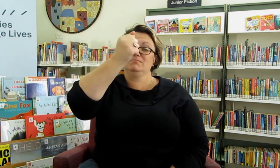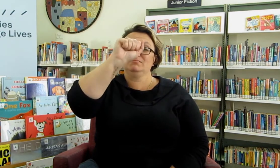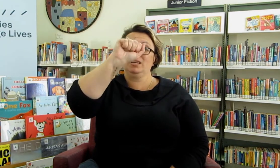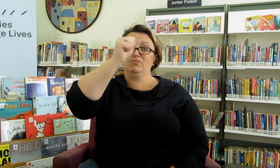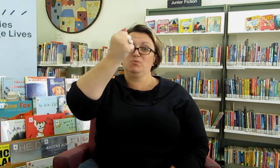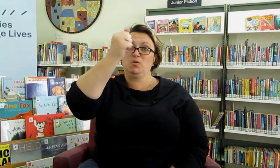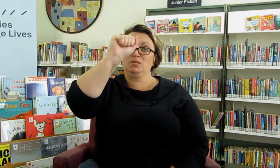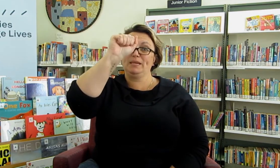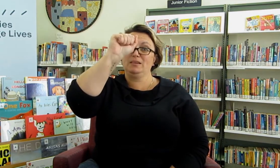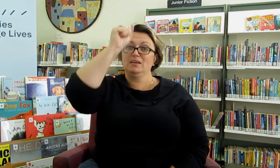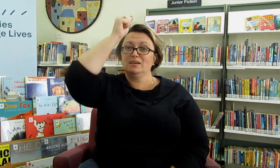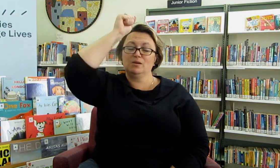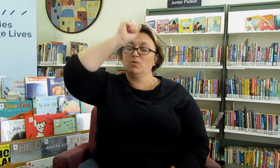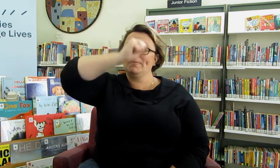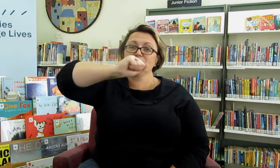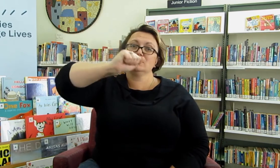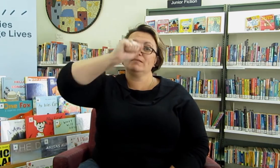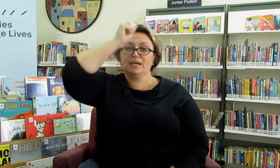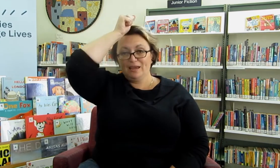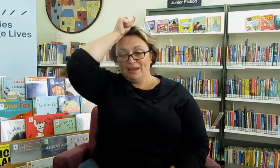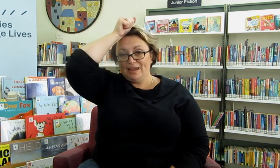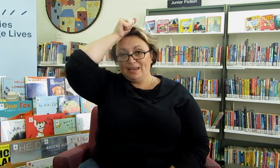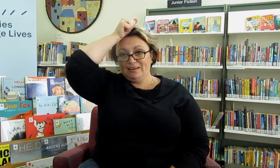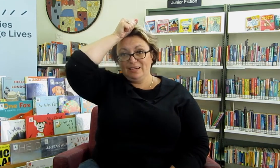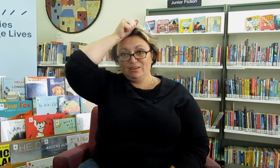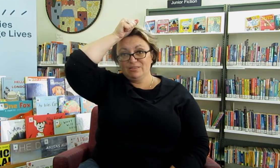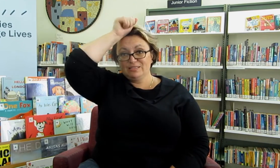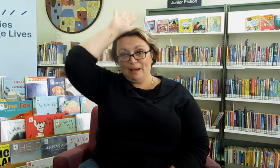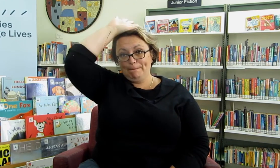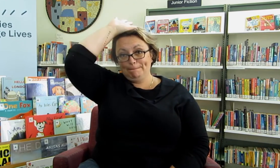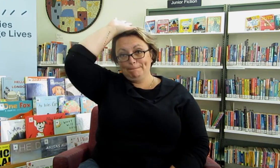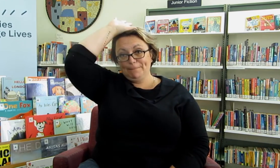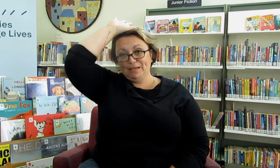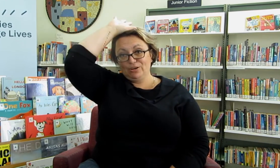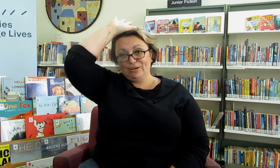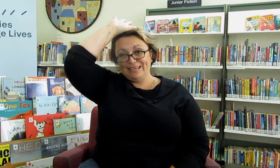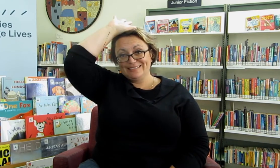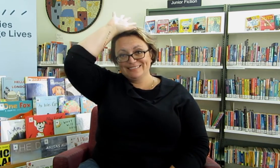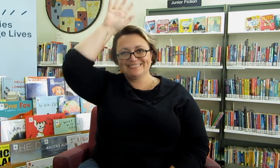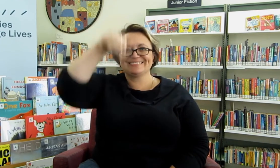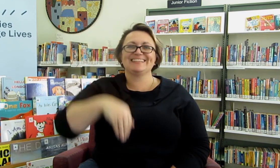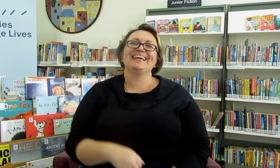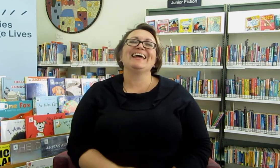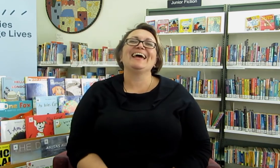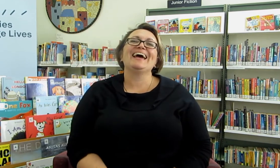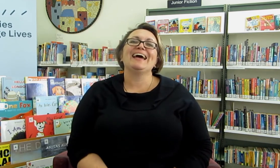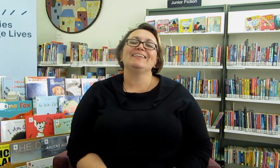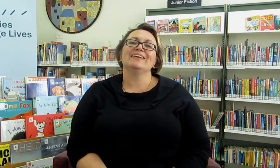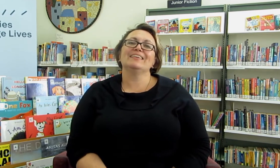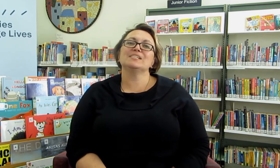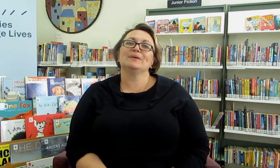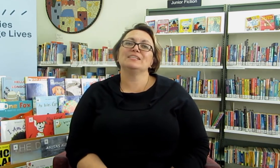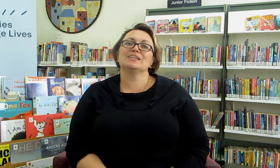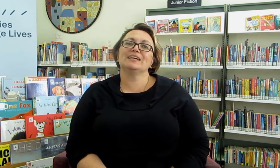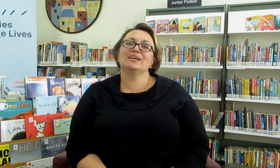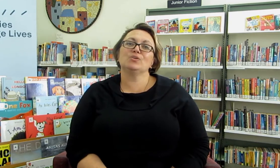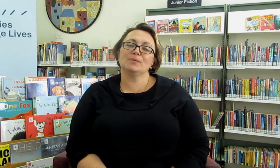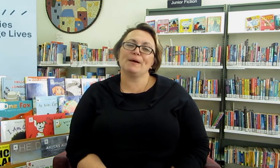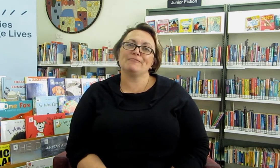like for wombat, and it goes up like cockies. Now the next one is kookaburra,